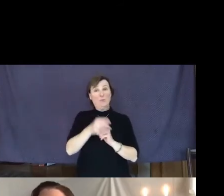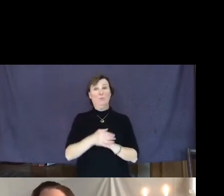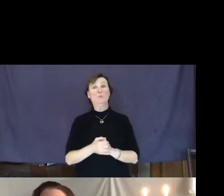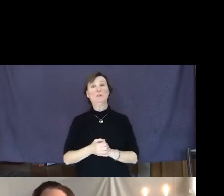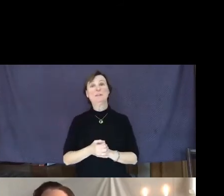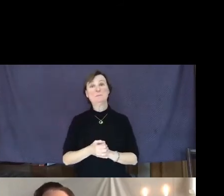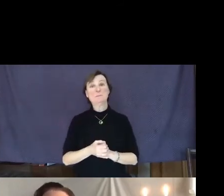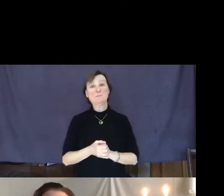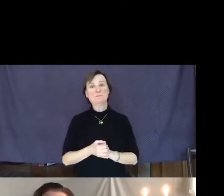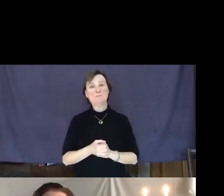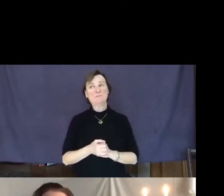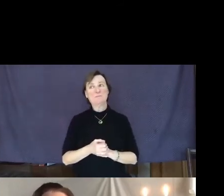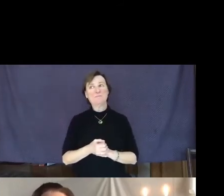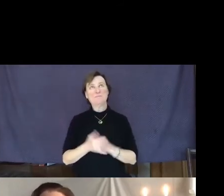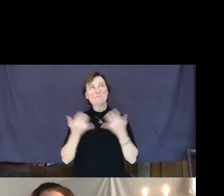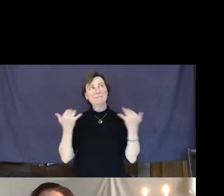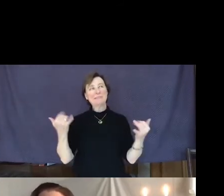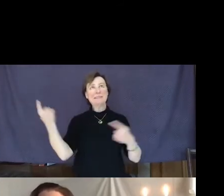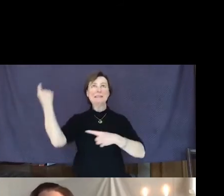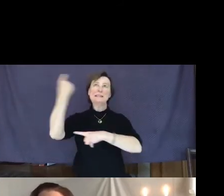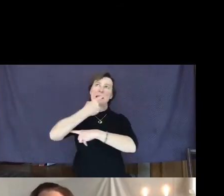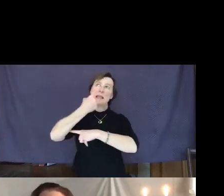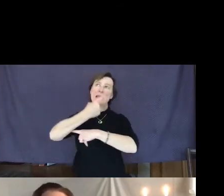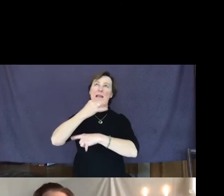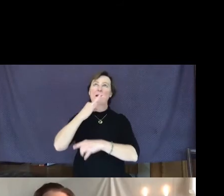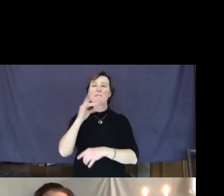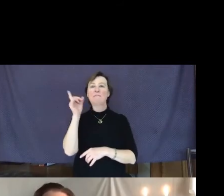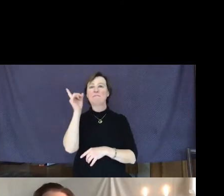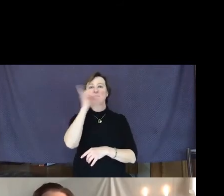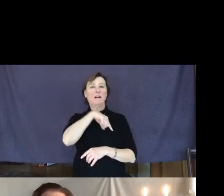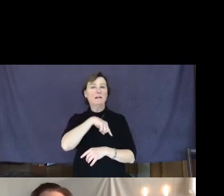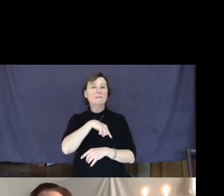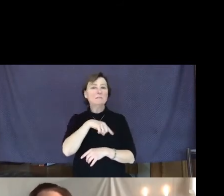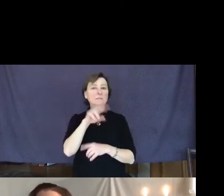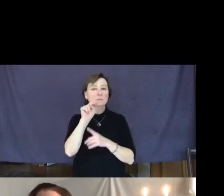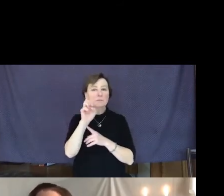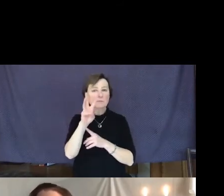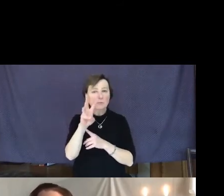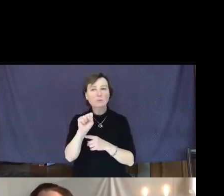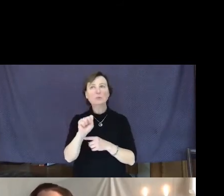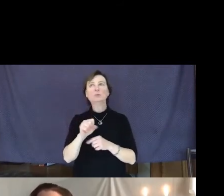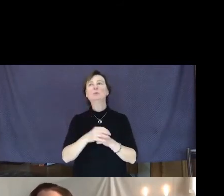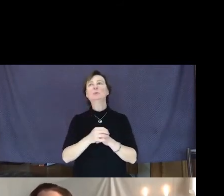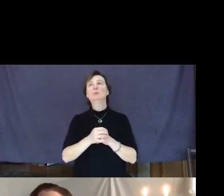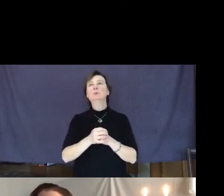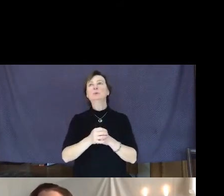In these days of false news, of the gap between the "haves" and